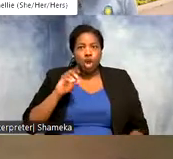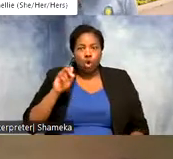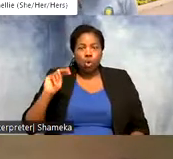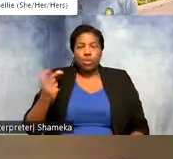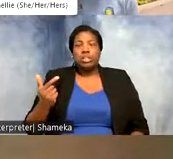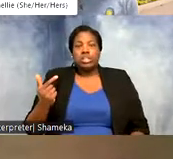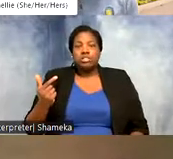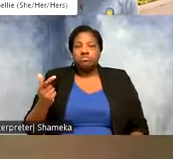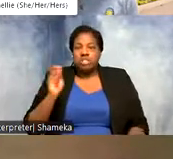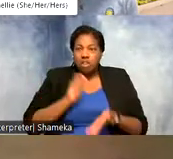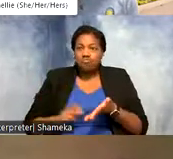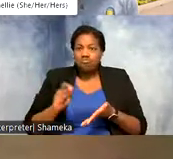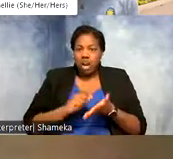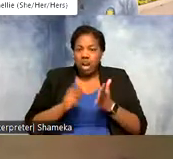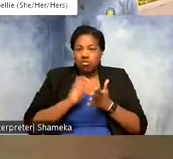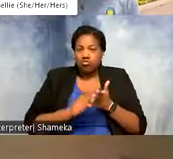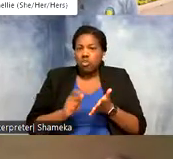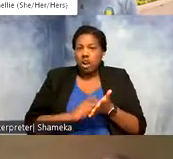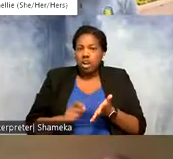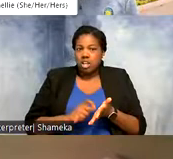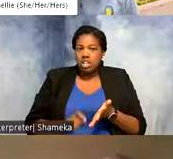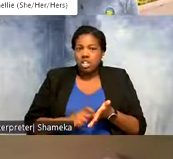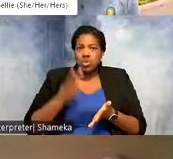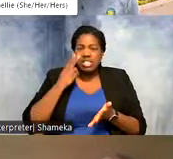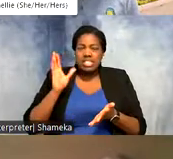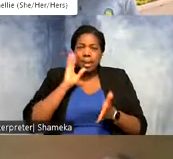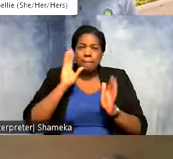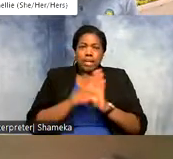So I write code that and you can see a picture of it up on your screen here this is a